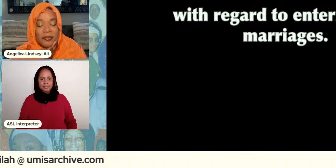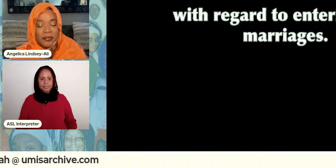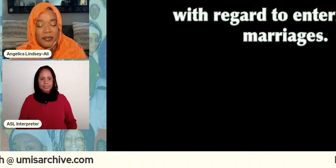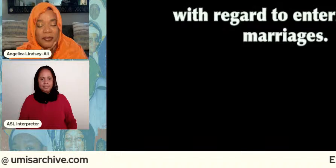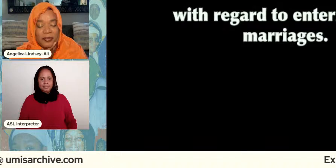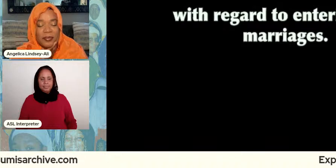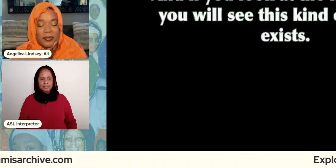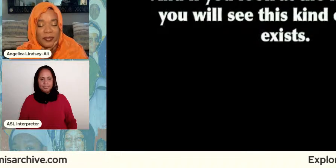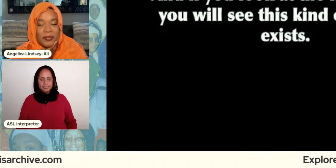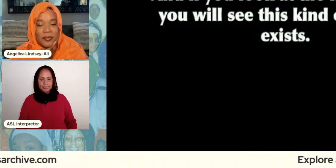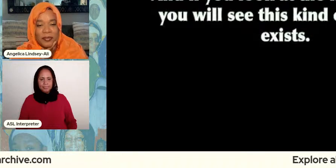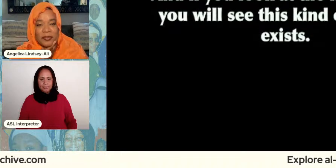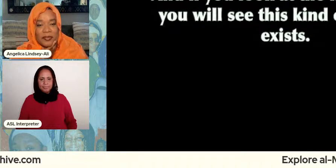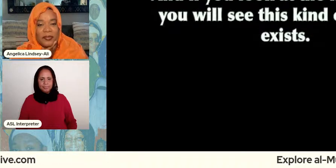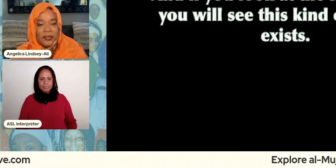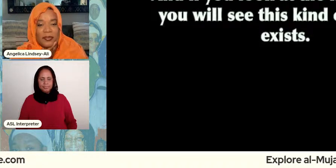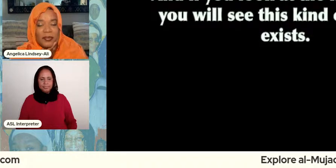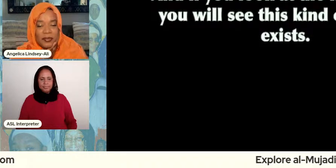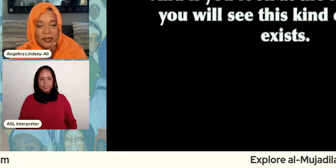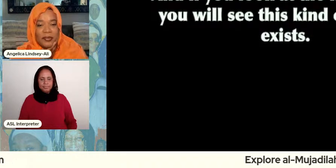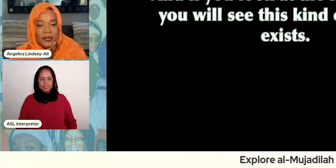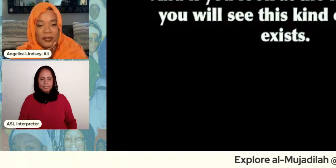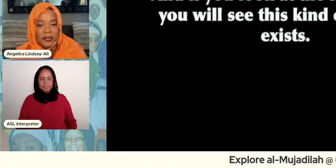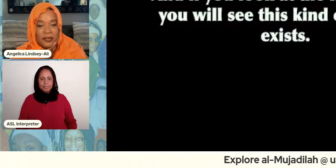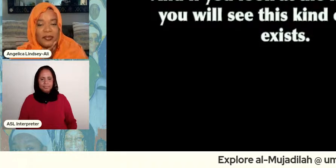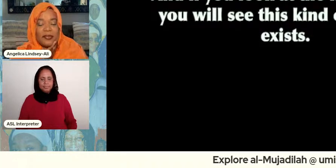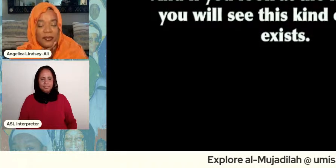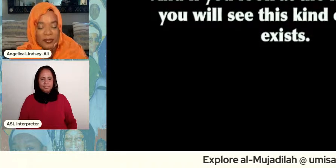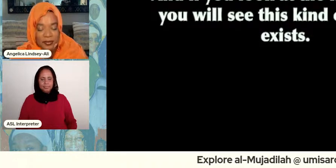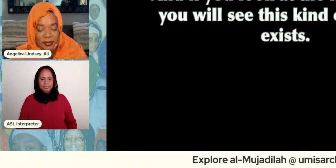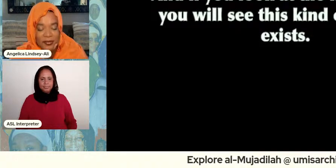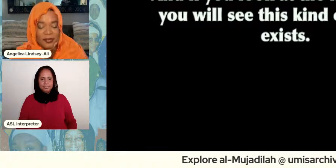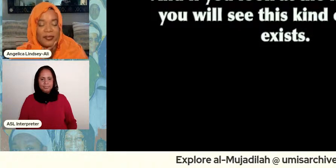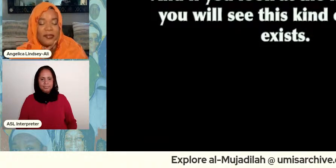into marriages and if you look at the fifth books you will see this kind of fluidity exist